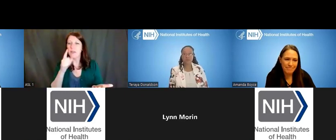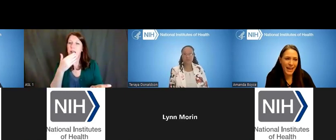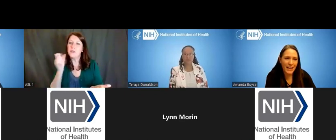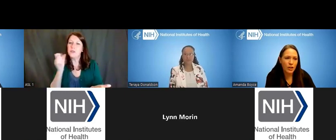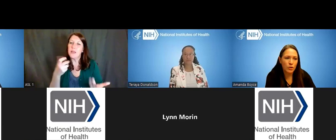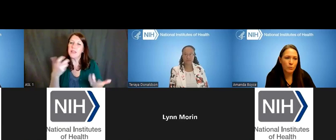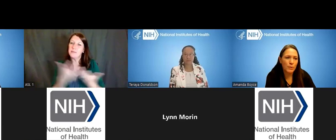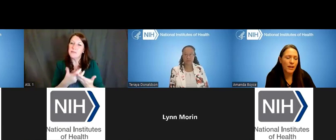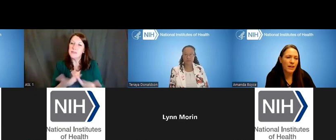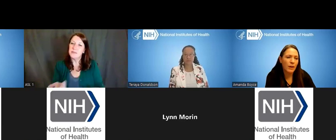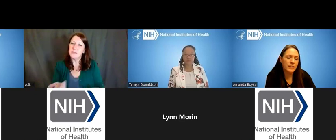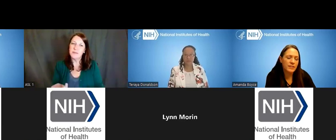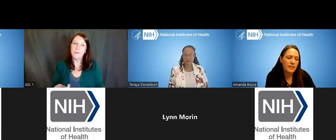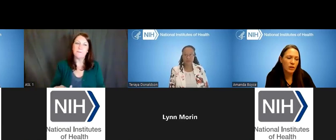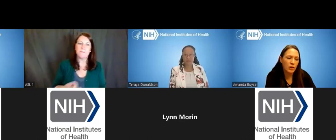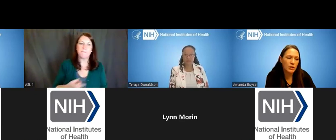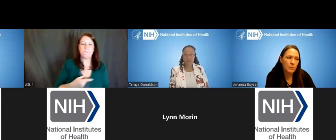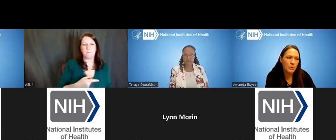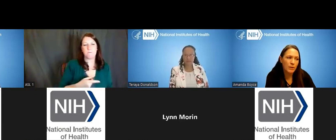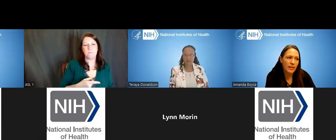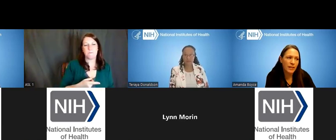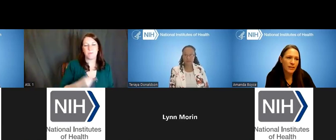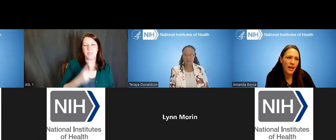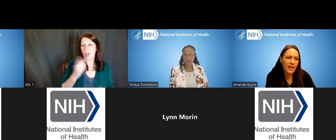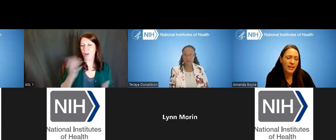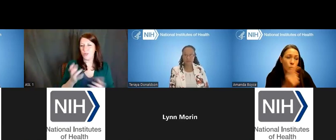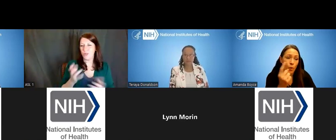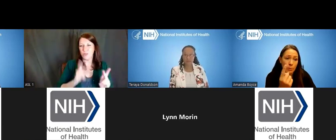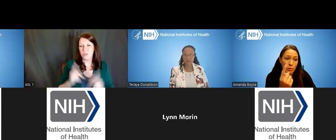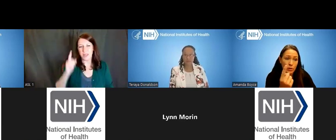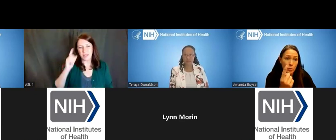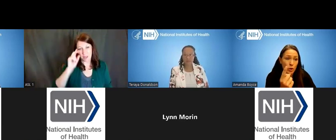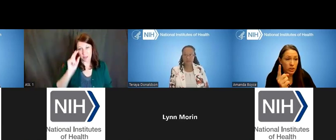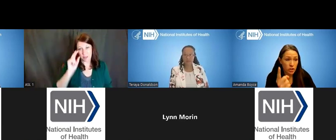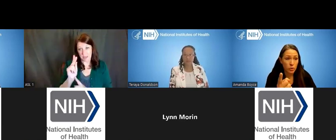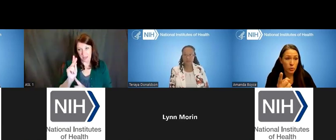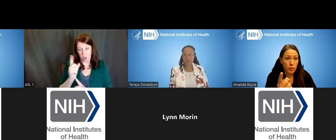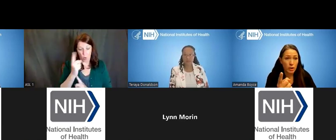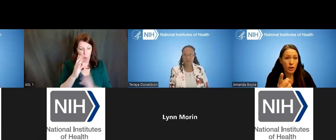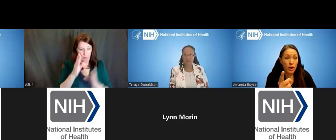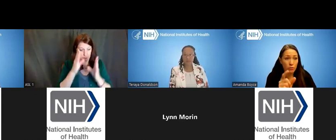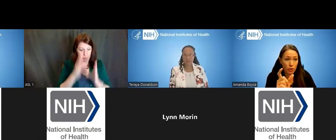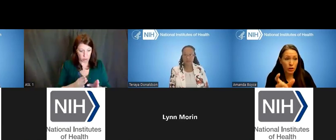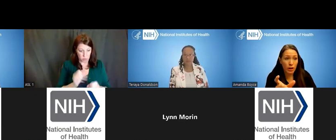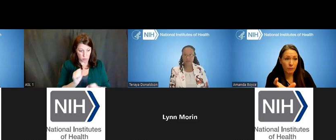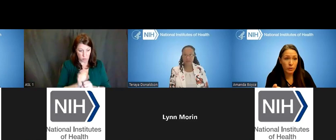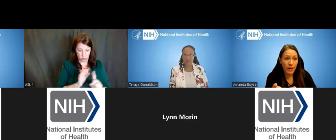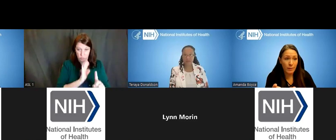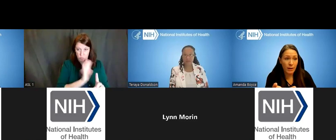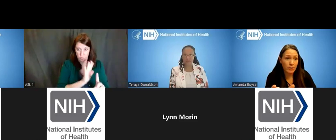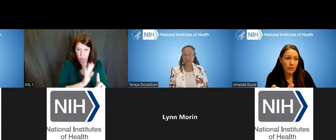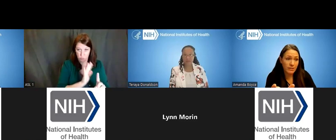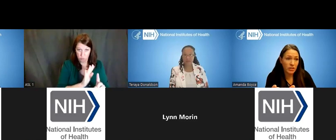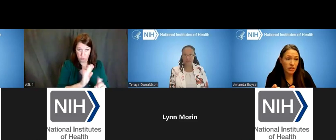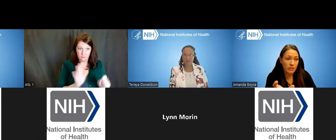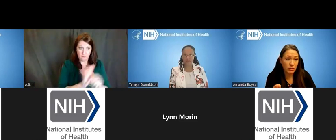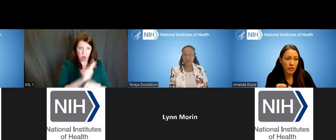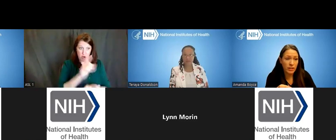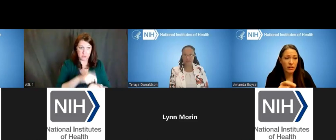Dr. Amanda Boyce: Yeah, I always encourage people to think of a K as one person's work, it's you, for a full-time effort, essentially, for a year.